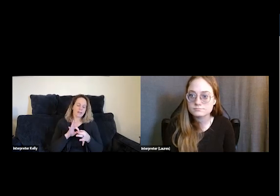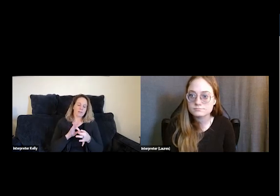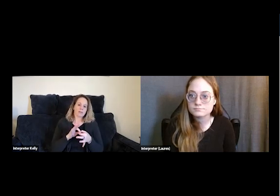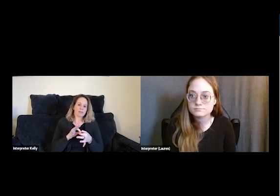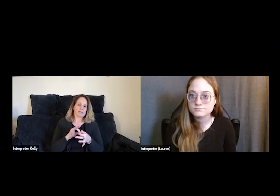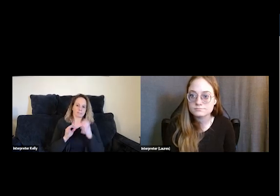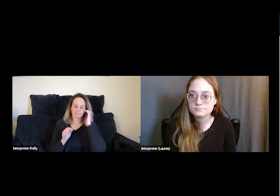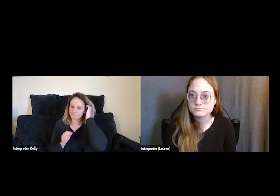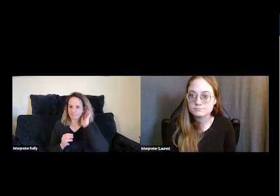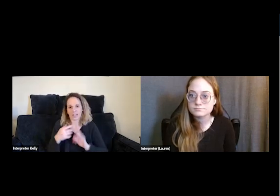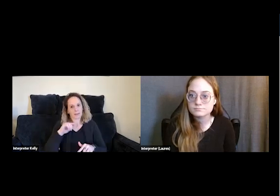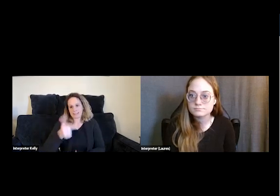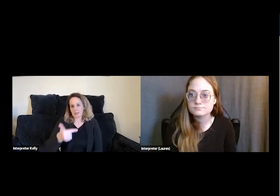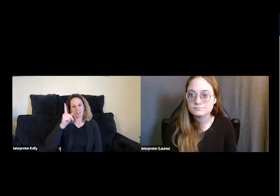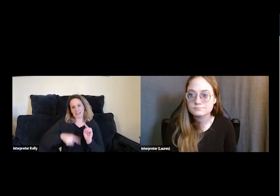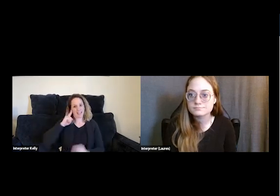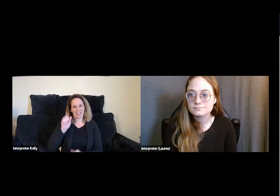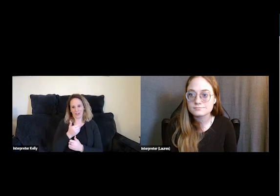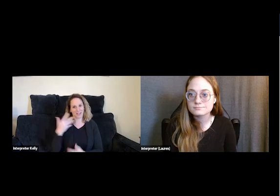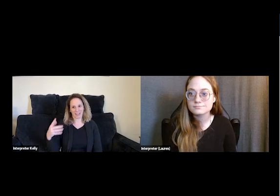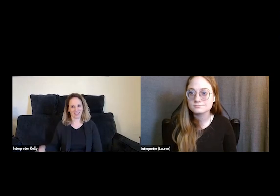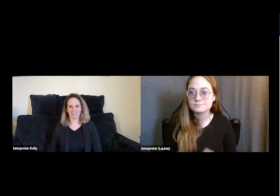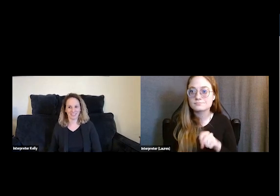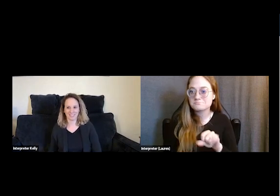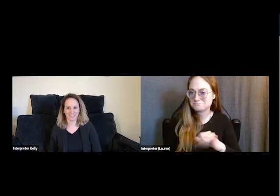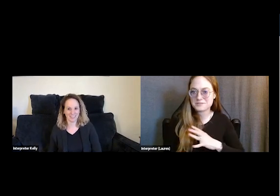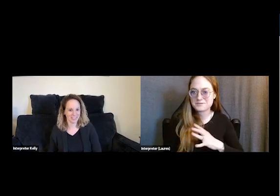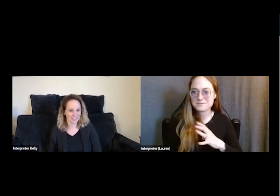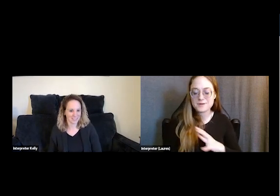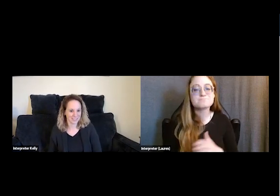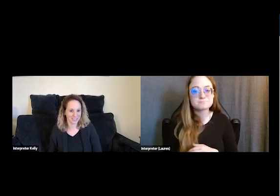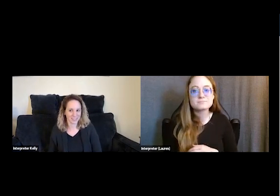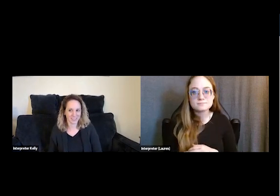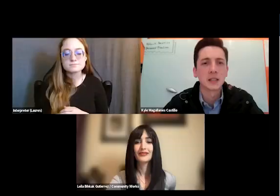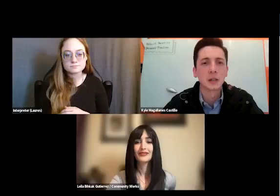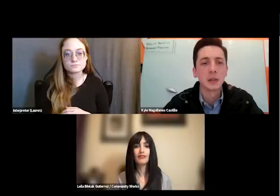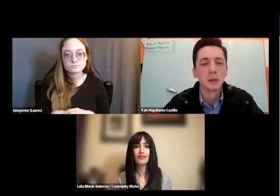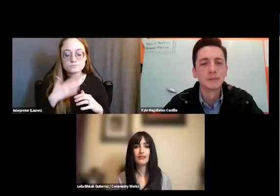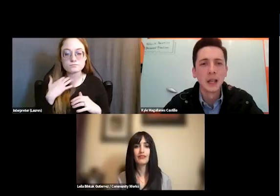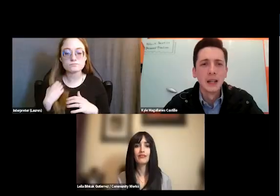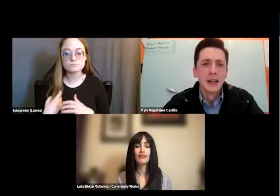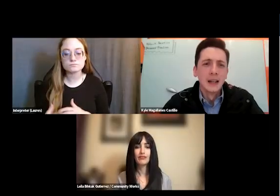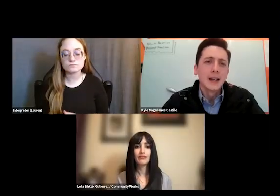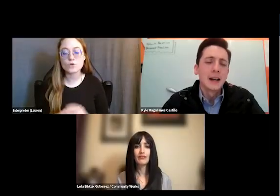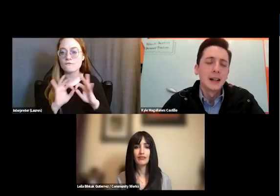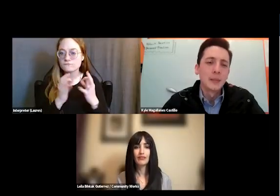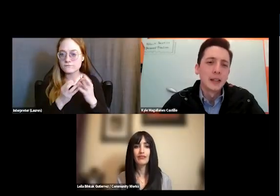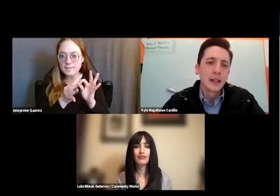So, these TAY don't have the traditional safety net supports they usually have amongst other people.